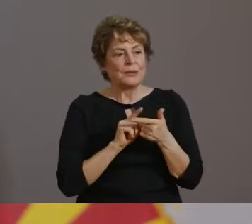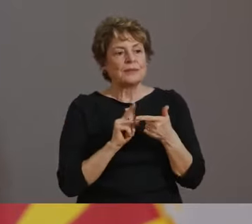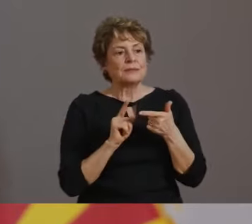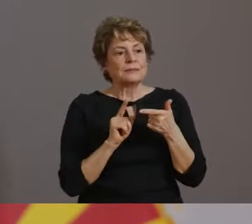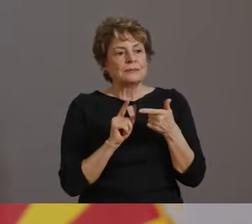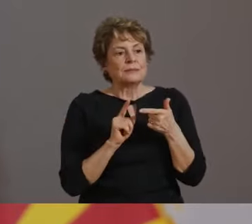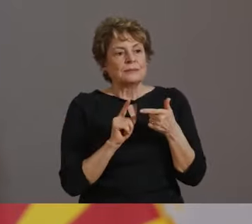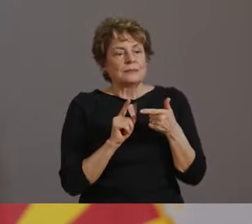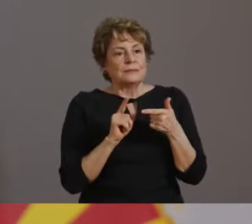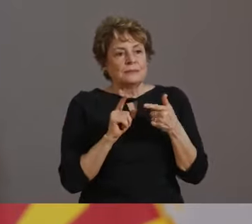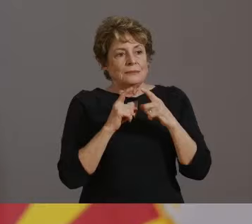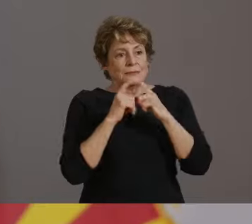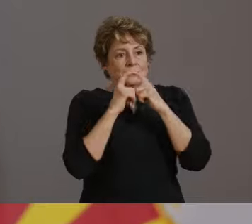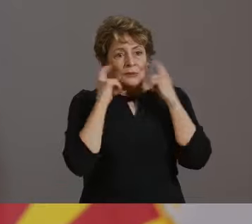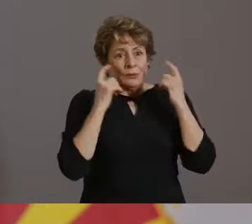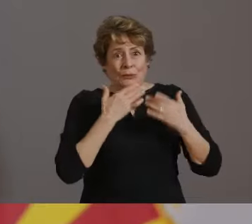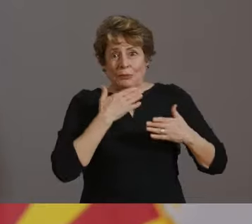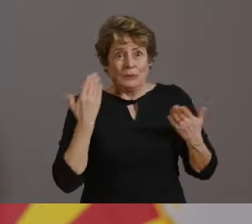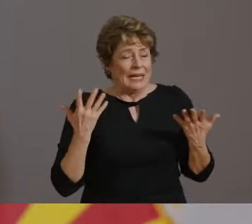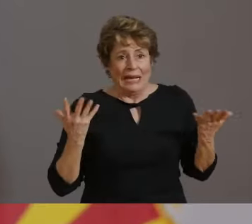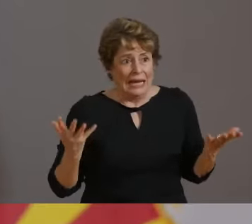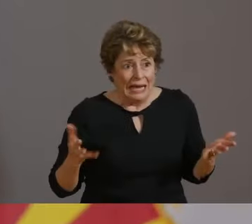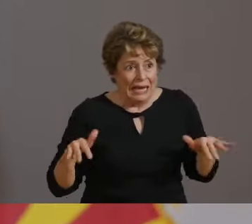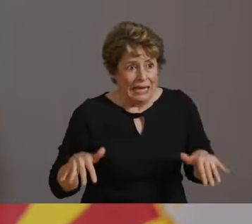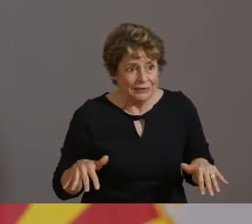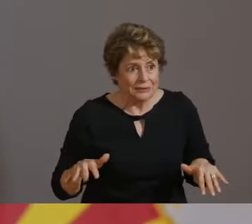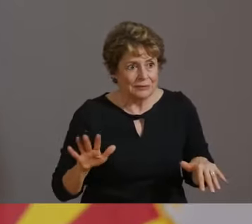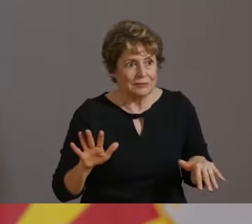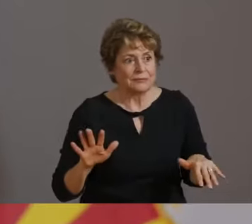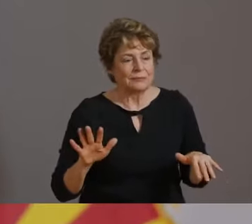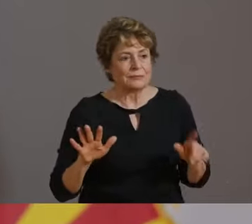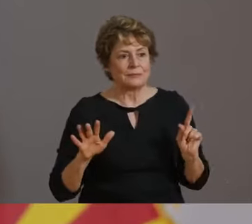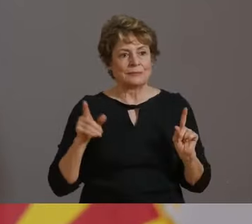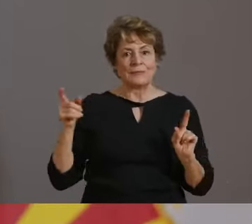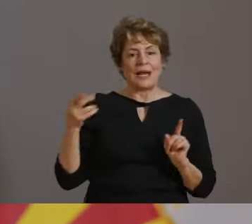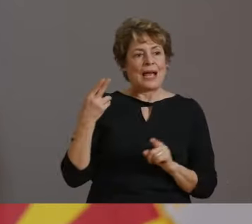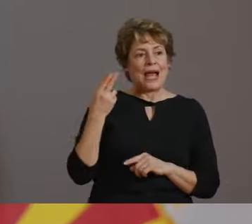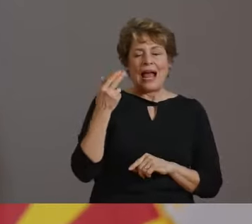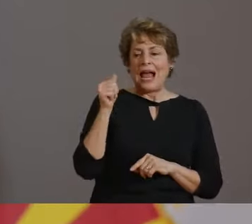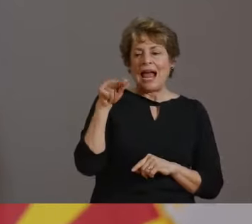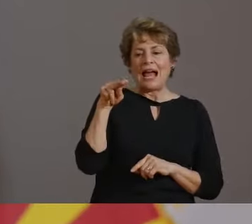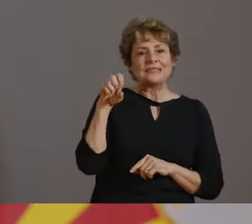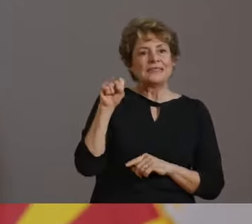WITH HANES TO PROVIDE FIVE FREE FACE MASKS TO STUDENTS AND THEIR FAMILIES SO FAMILIES